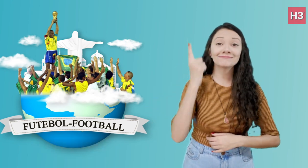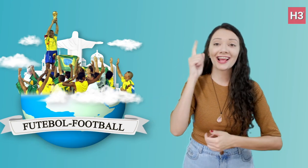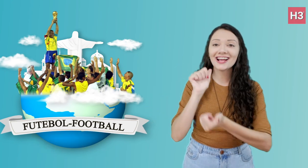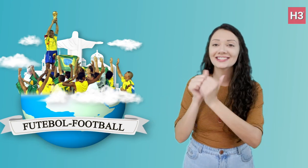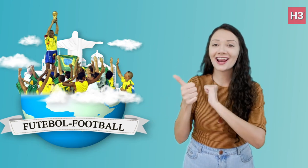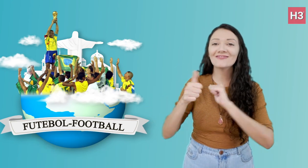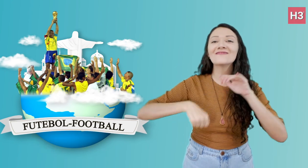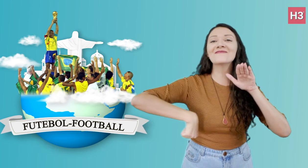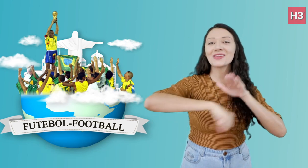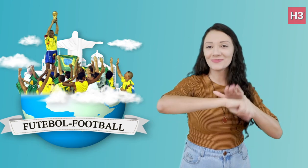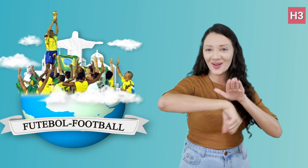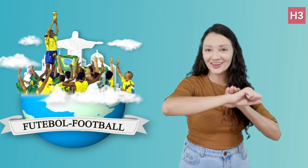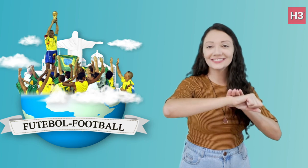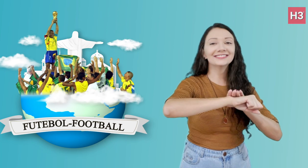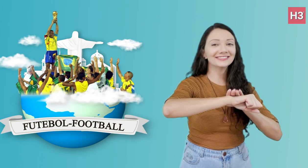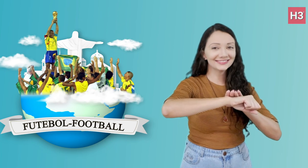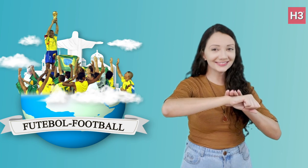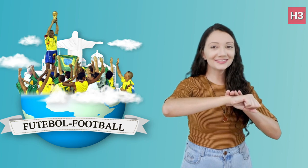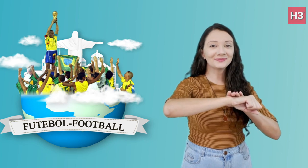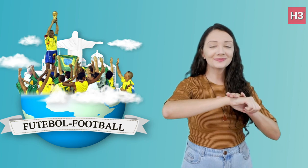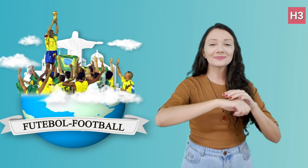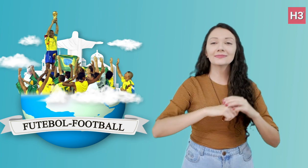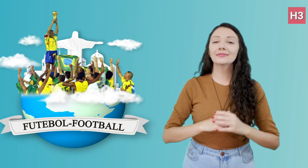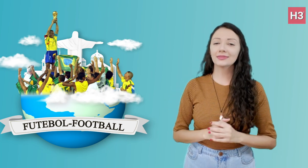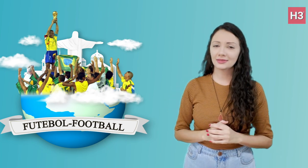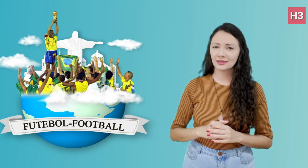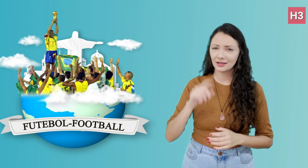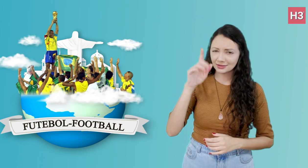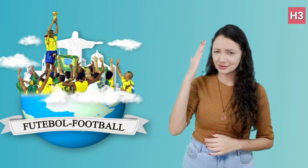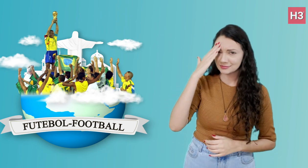a big part of the country’s identity.